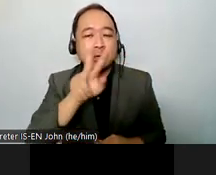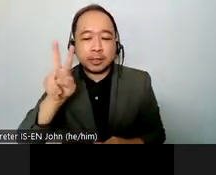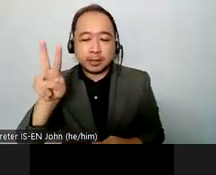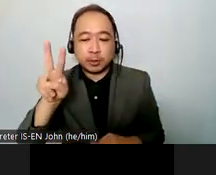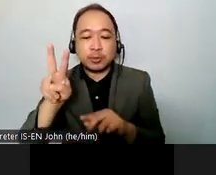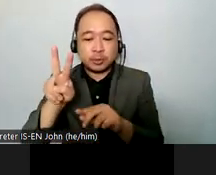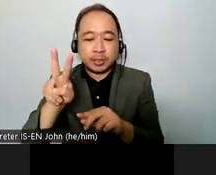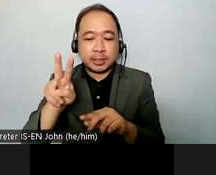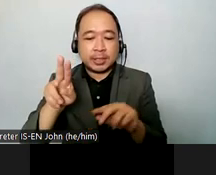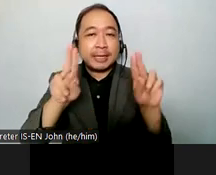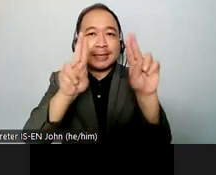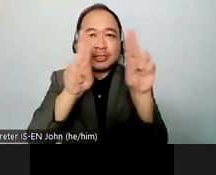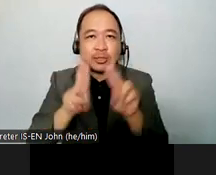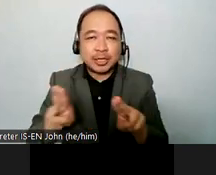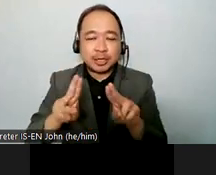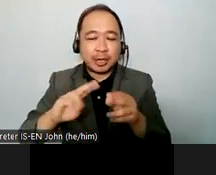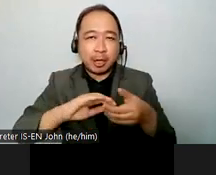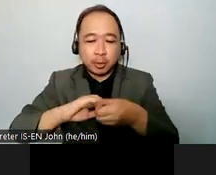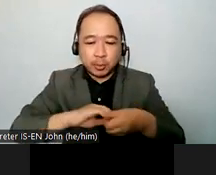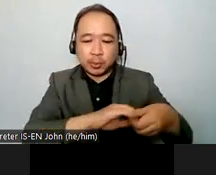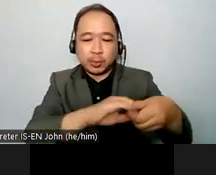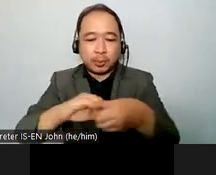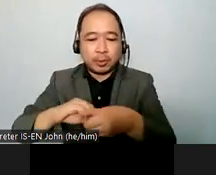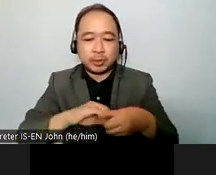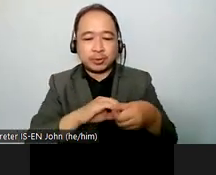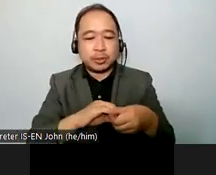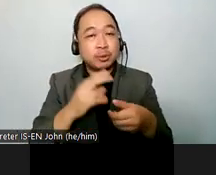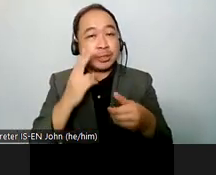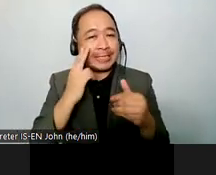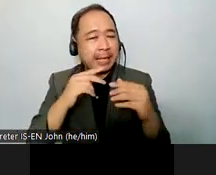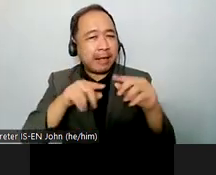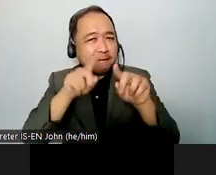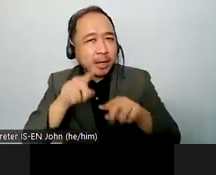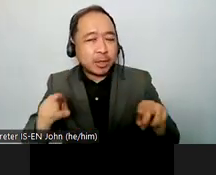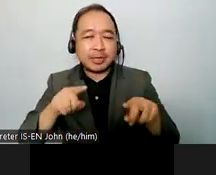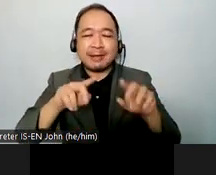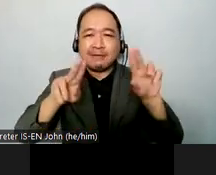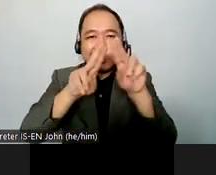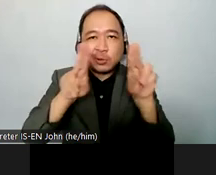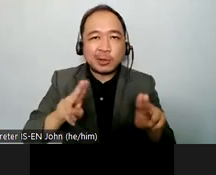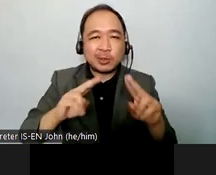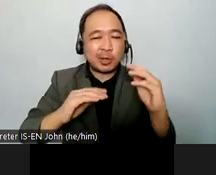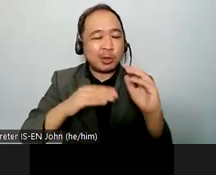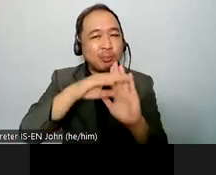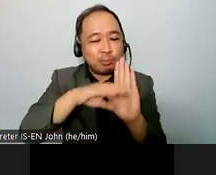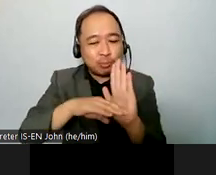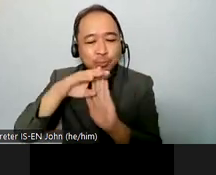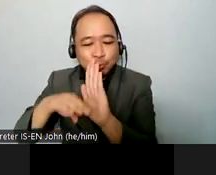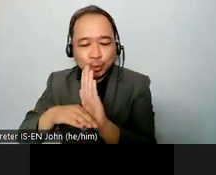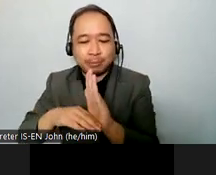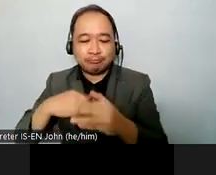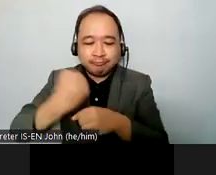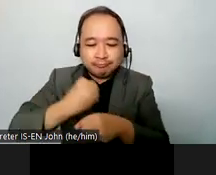discussions today and during costs the convention is the specialist law for people with disabilities